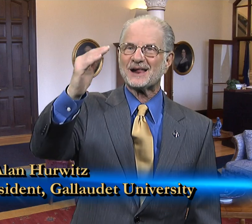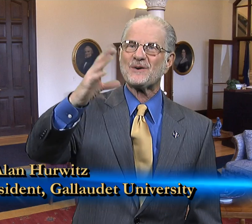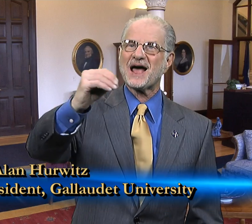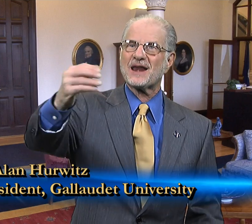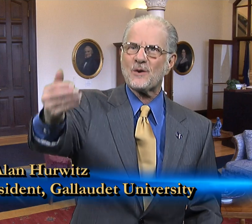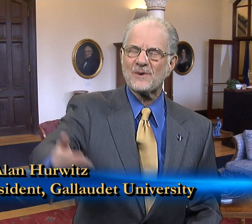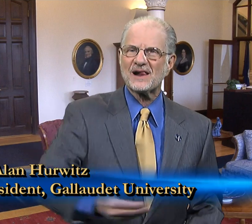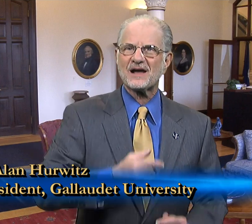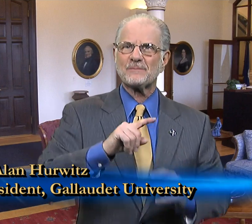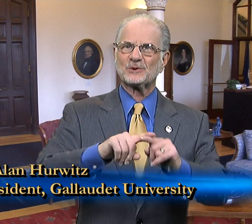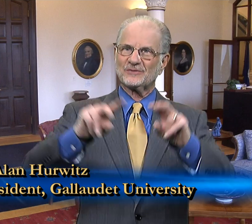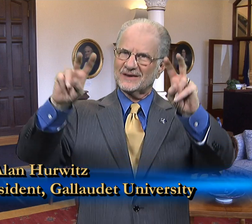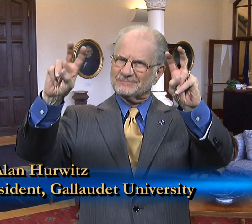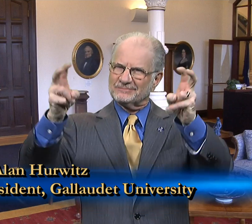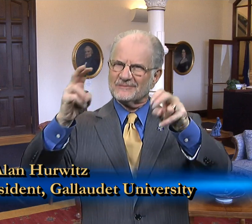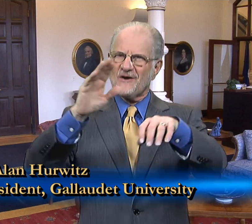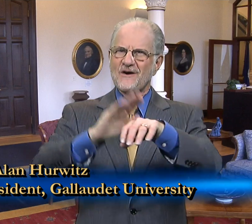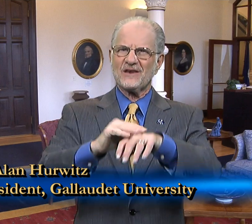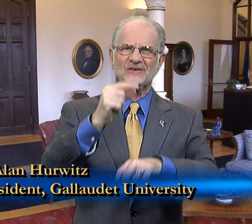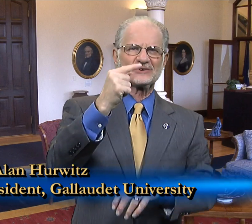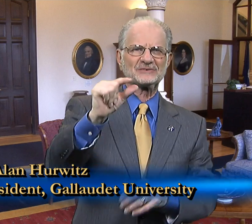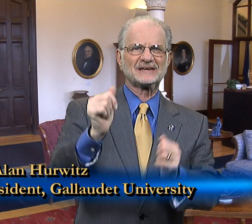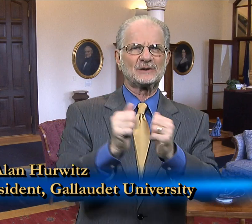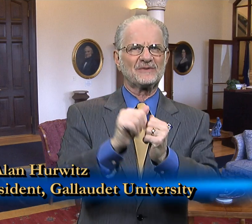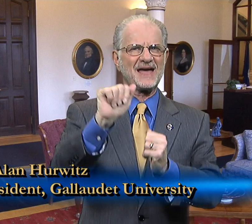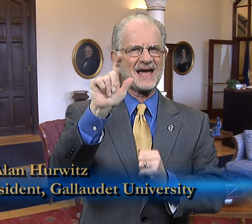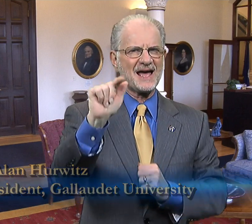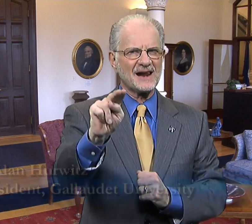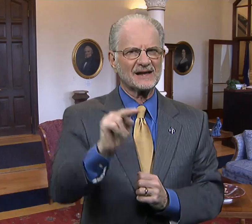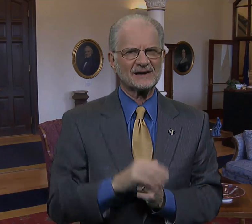Hello and welcome to "On The Green with Alan."